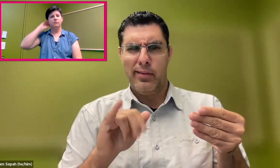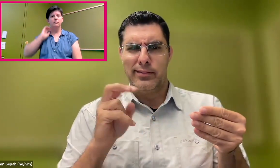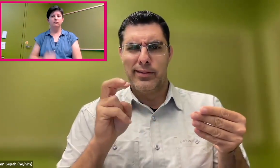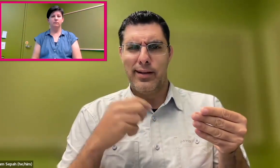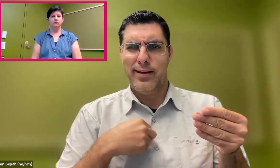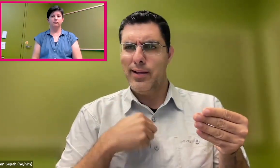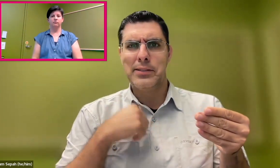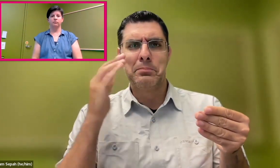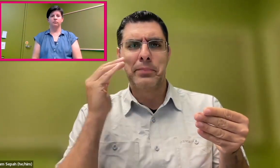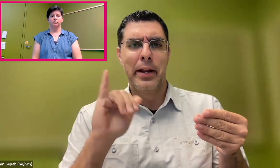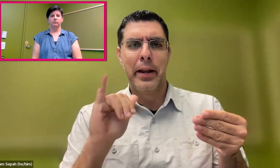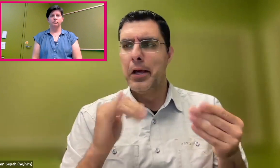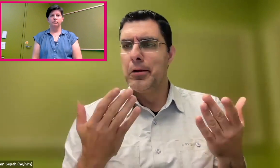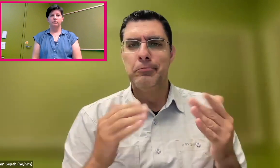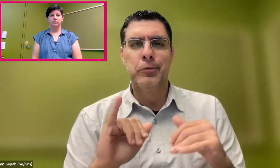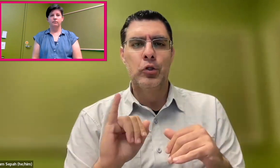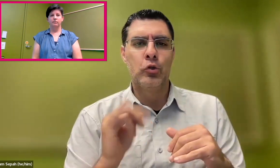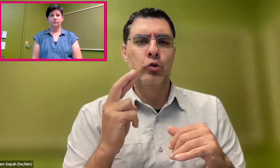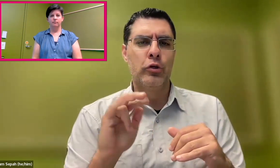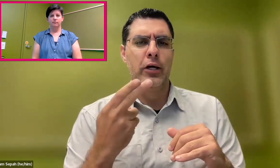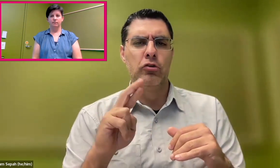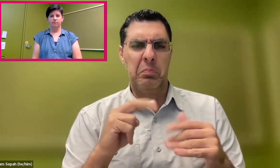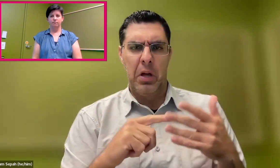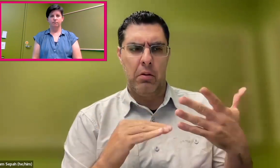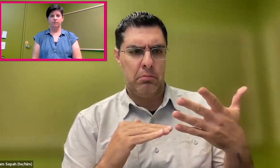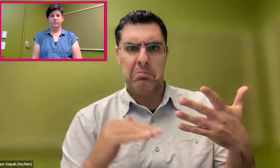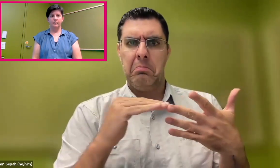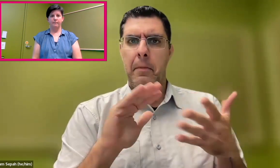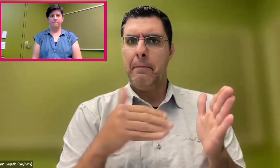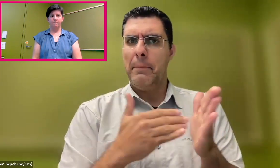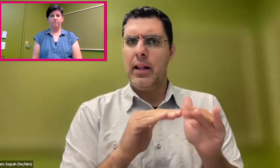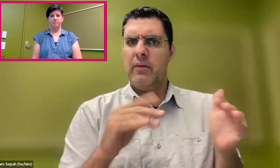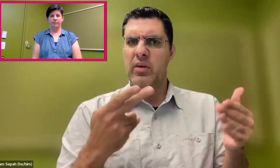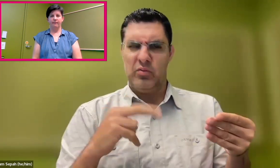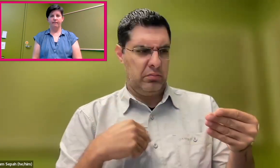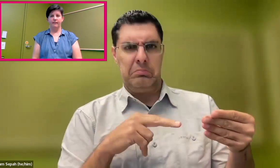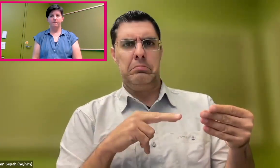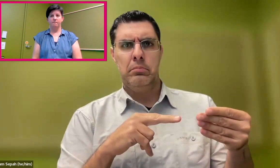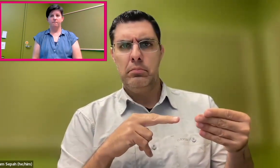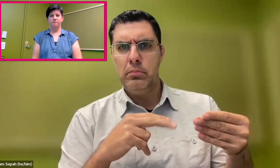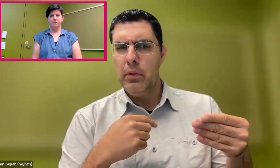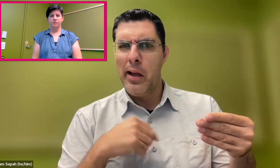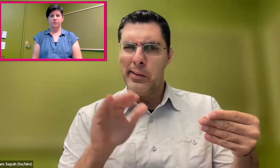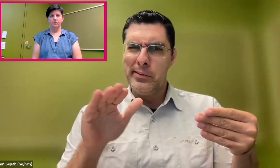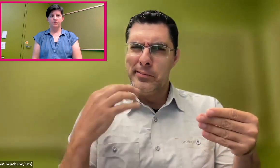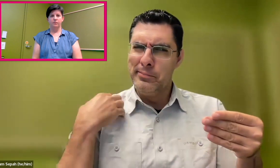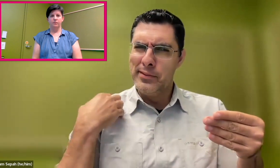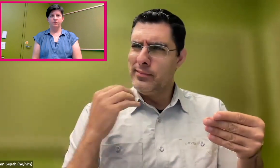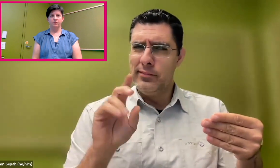And I was actually surprised that I was hired for that role. It seemed like I was expecting a junior role, and it was more advanced than that.